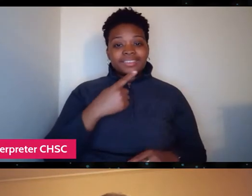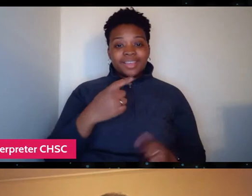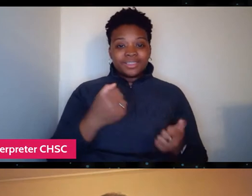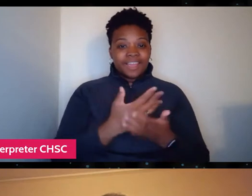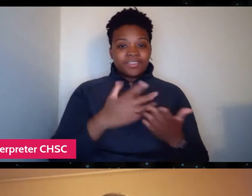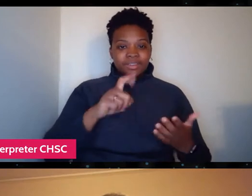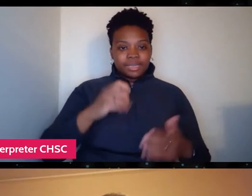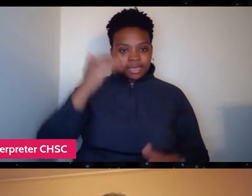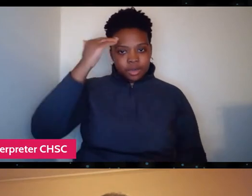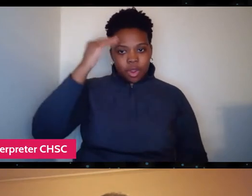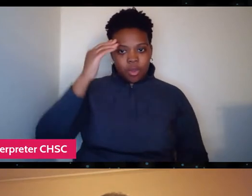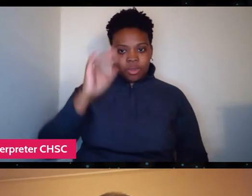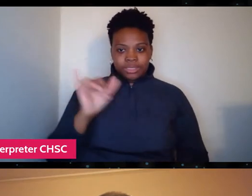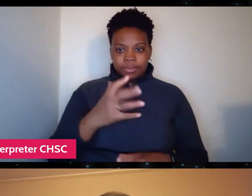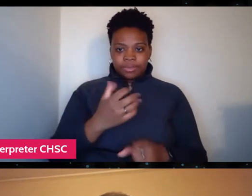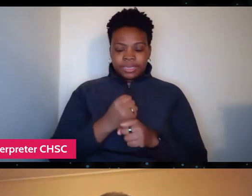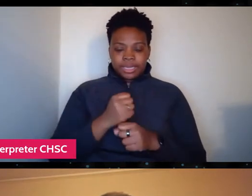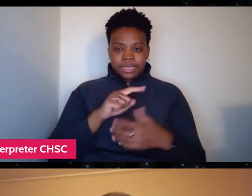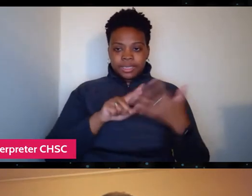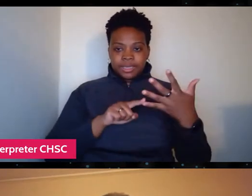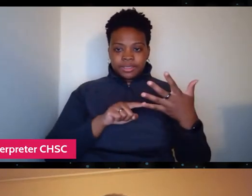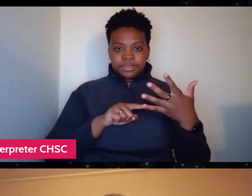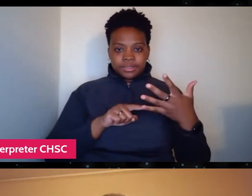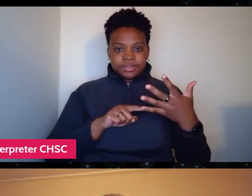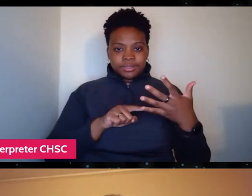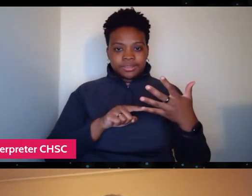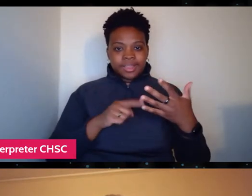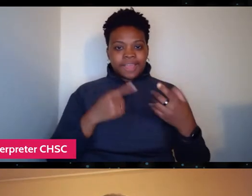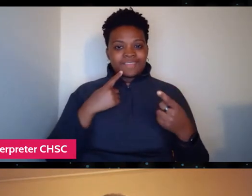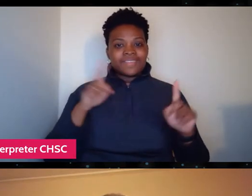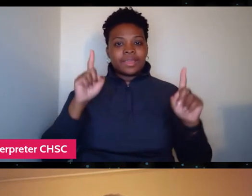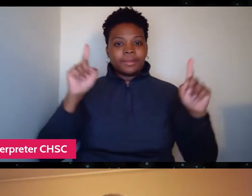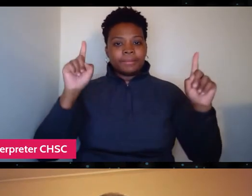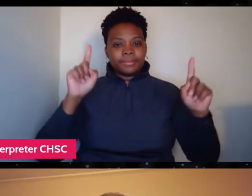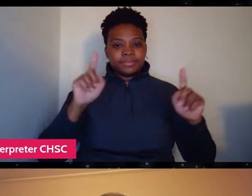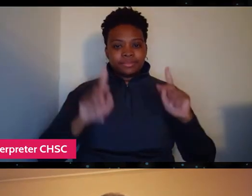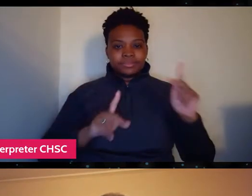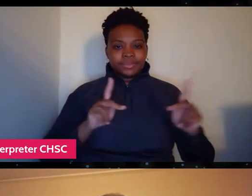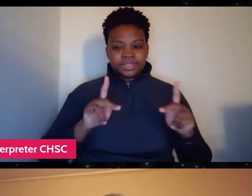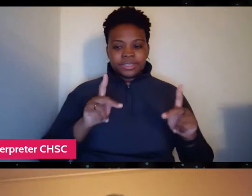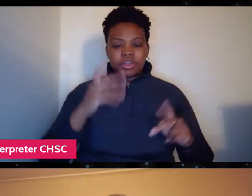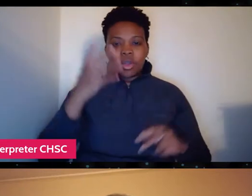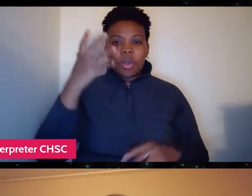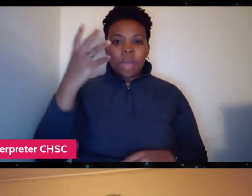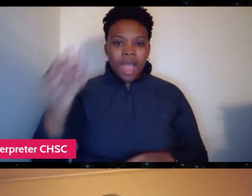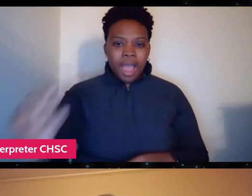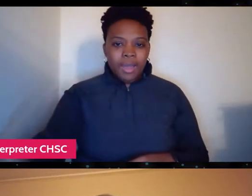It's like you get these, you know, celebrities that will go out on charity missions